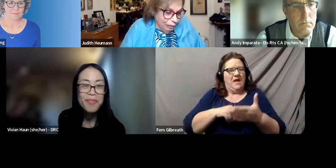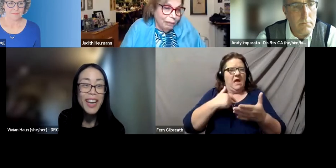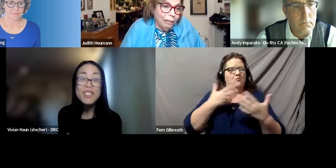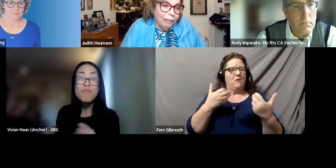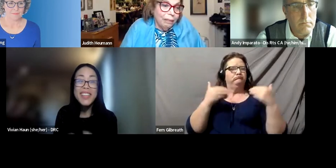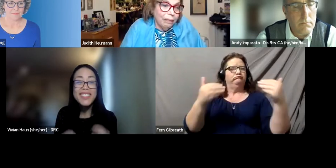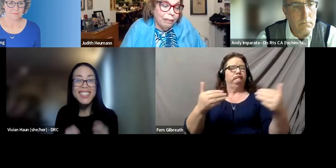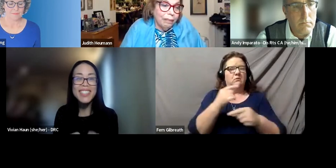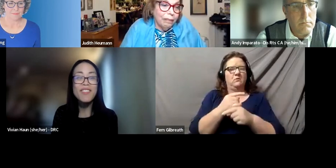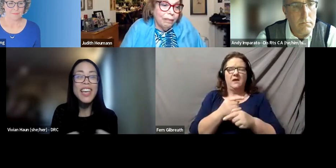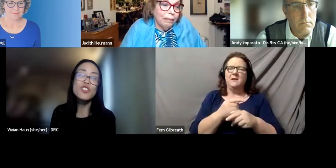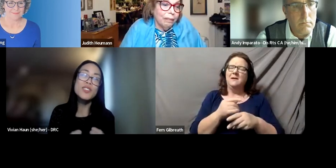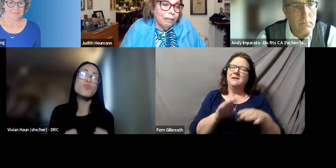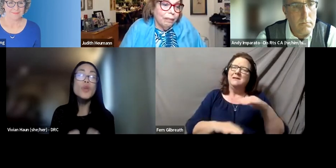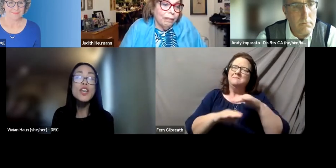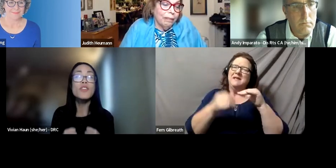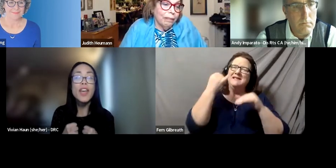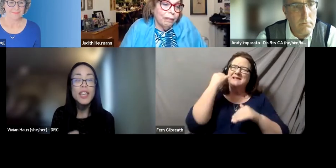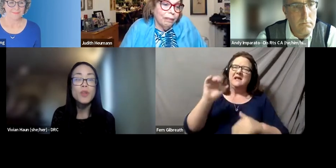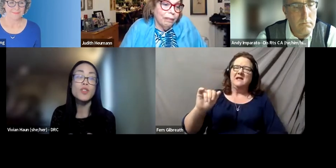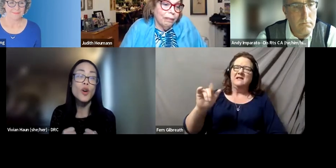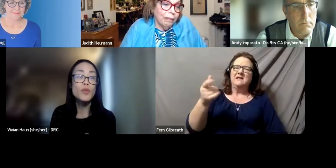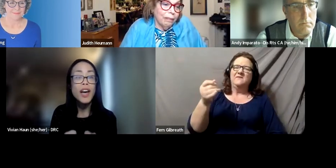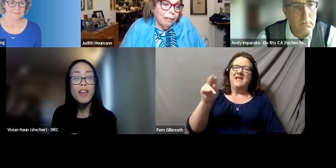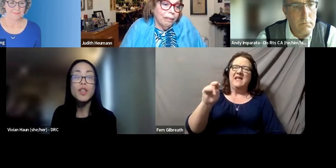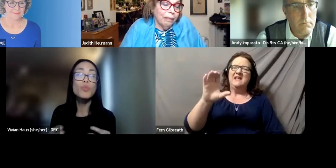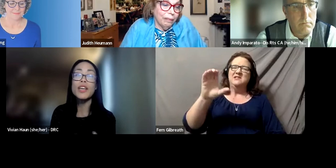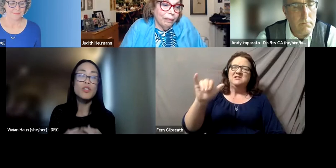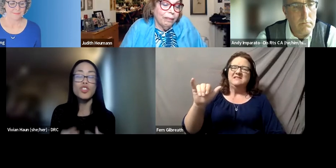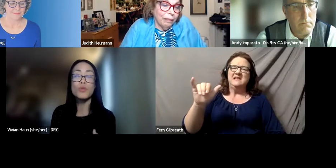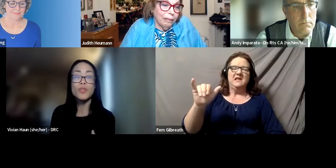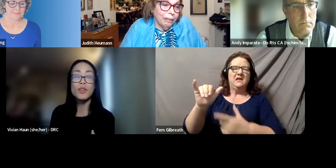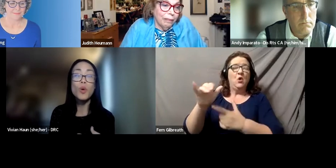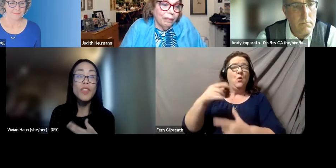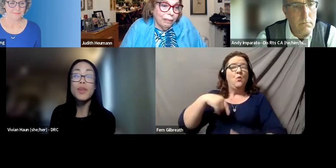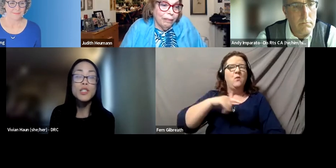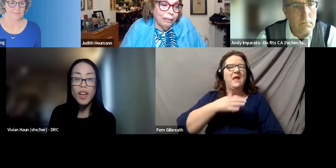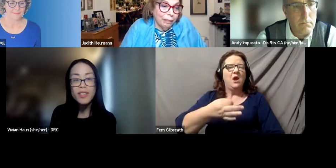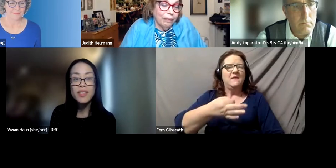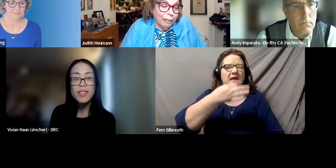Right? This basic sense of agency. We are the experts on our own lives, and we get to choose what that means for us